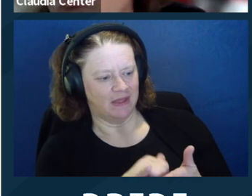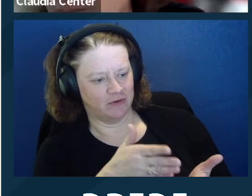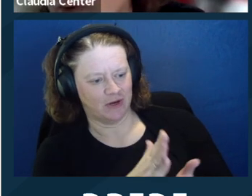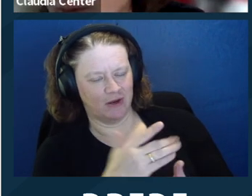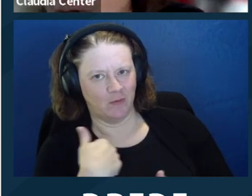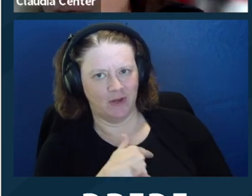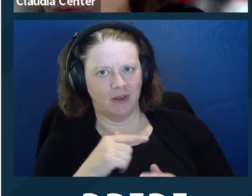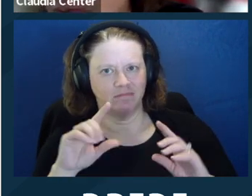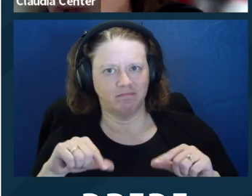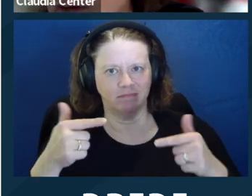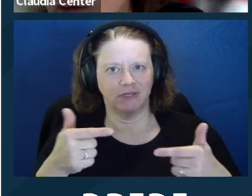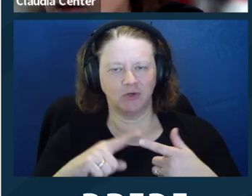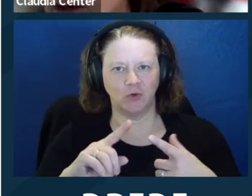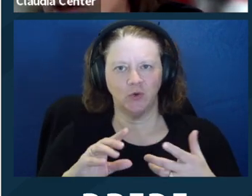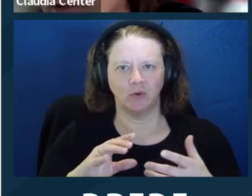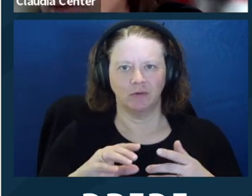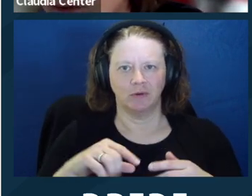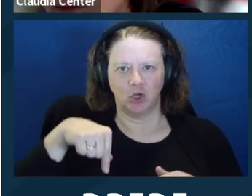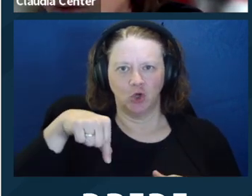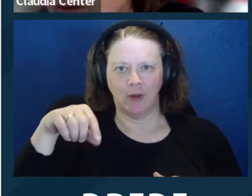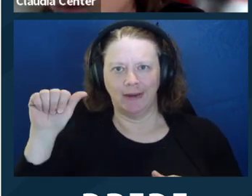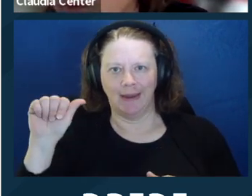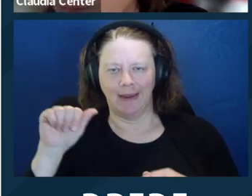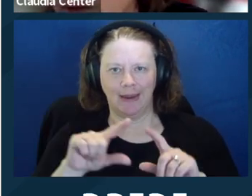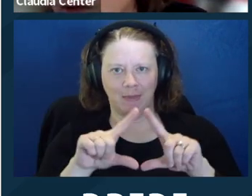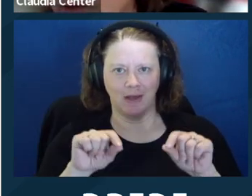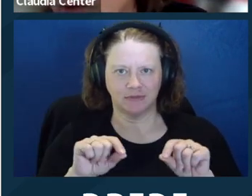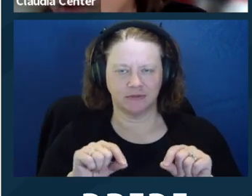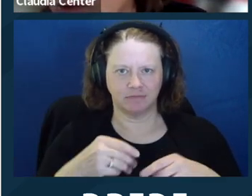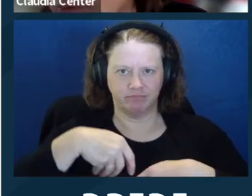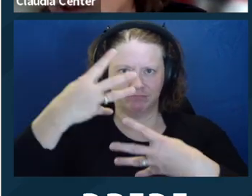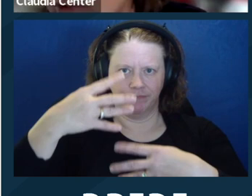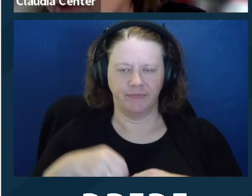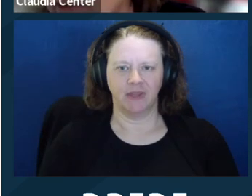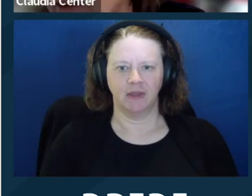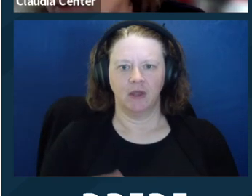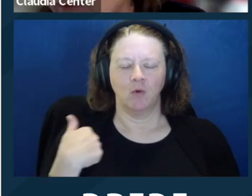are there parameters for what kinds of conditions, disabilities or situations that would make